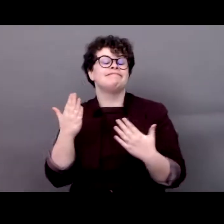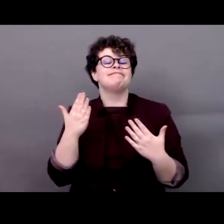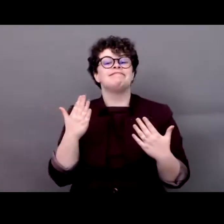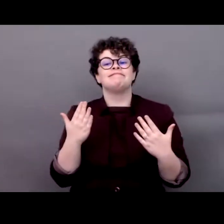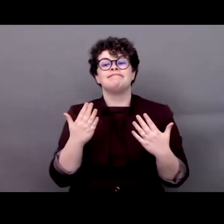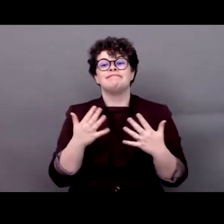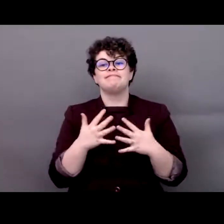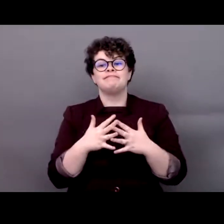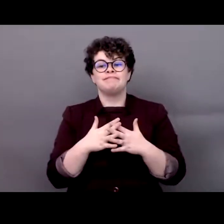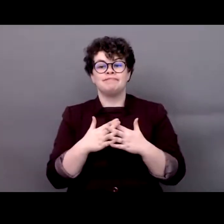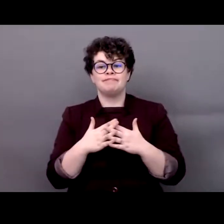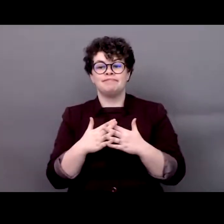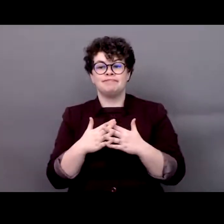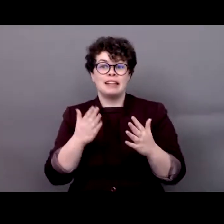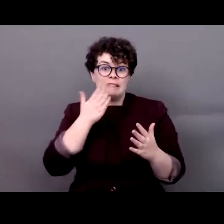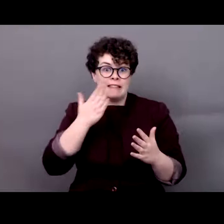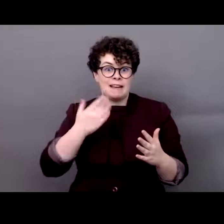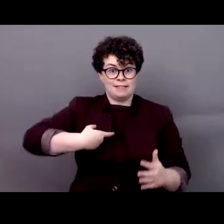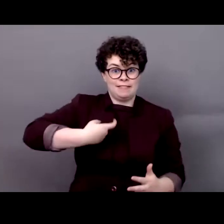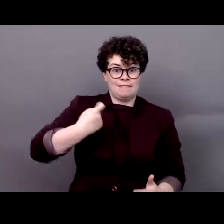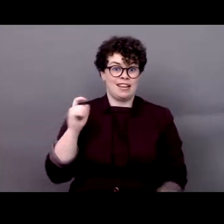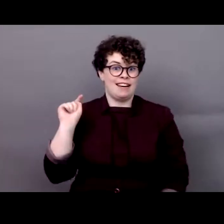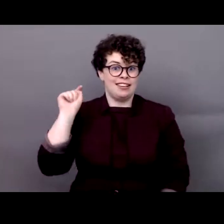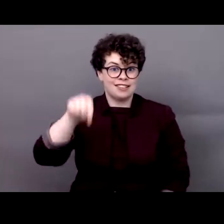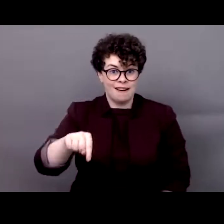to thank the invitation from